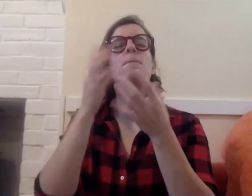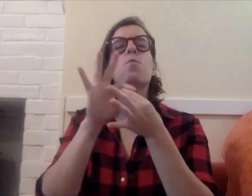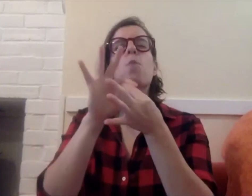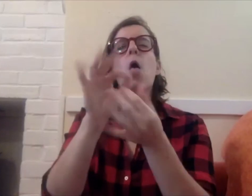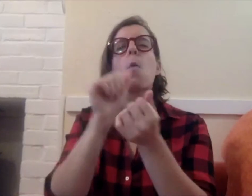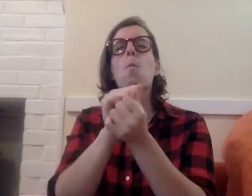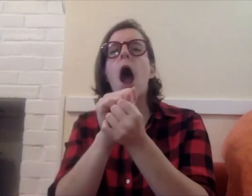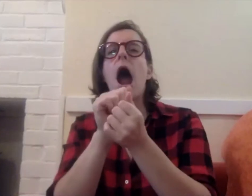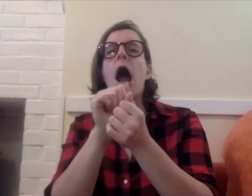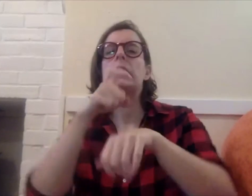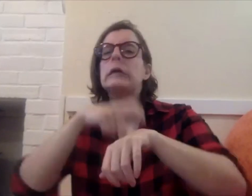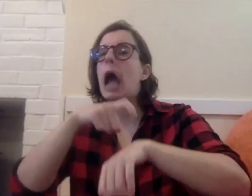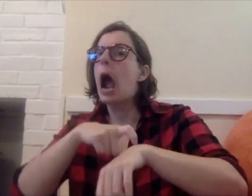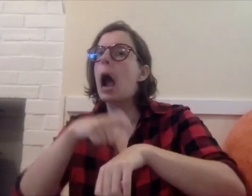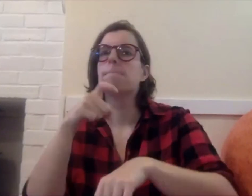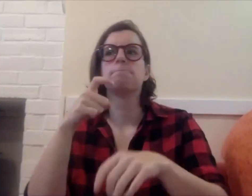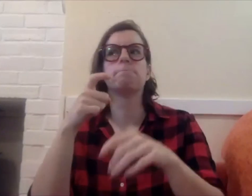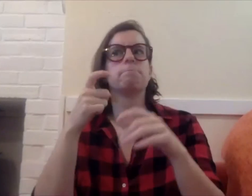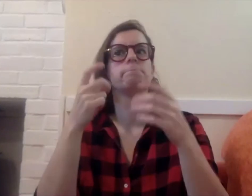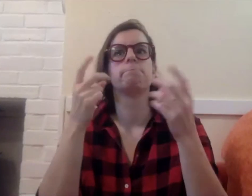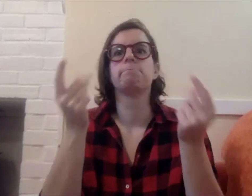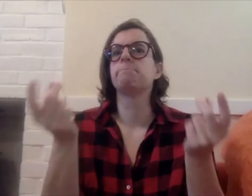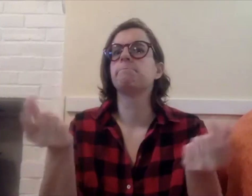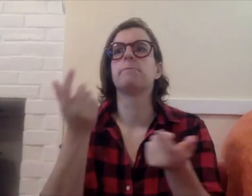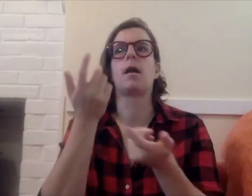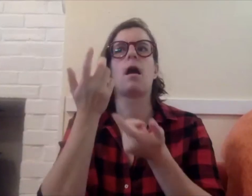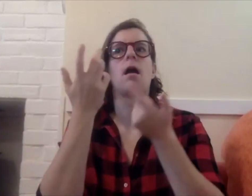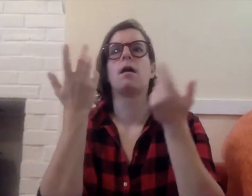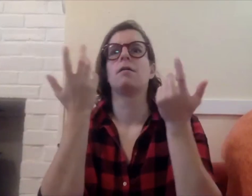which gave me the idea of playing with the concept of the